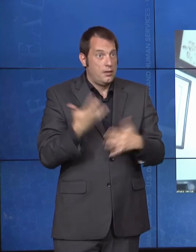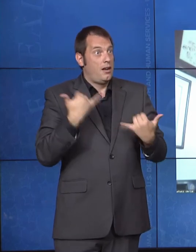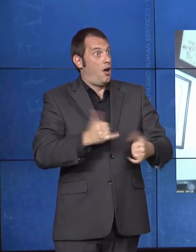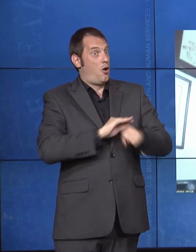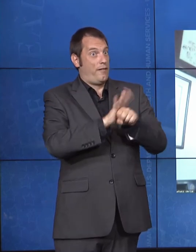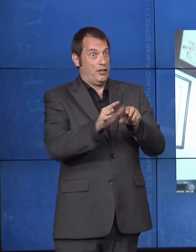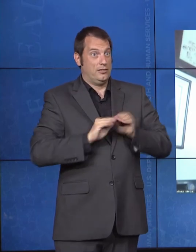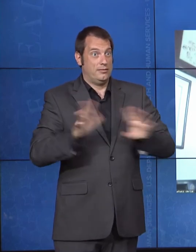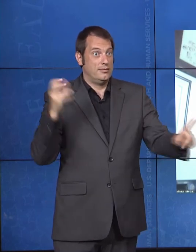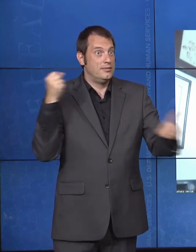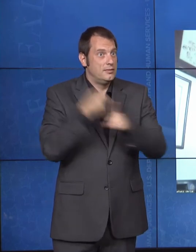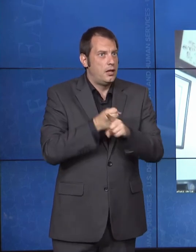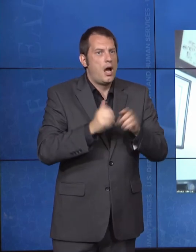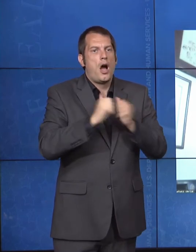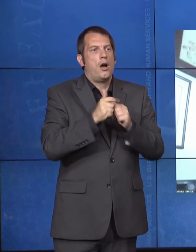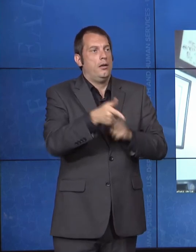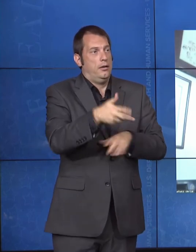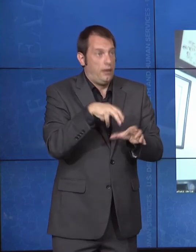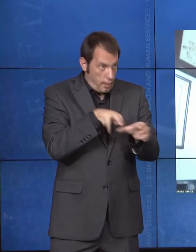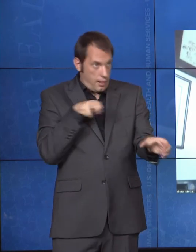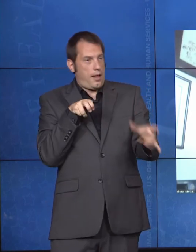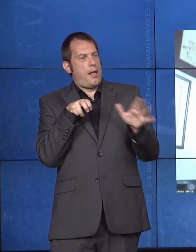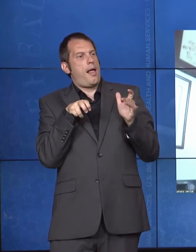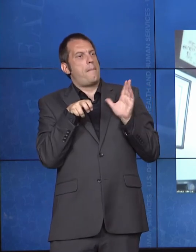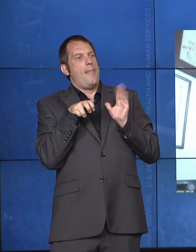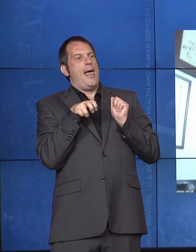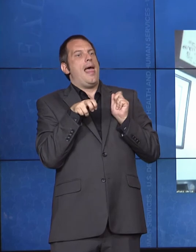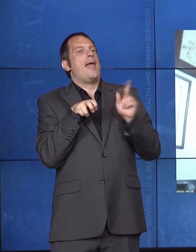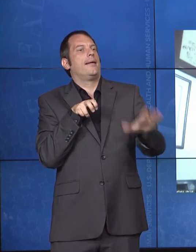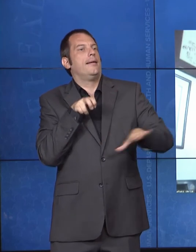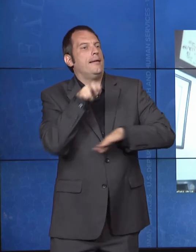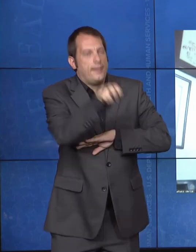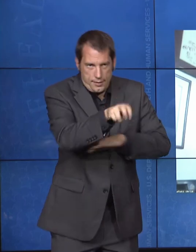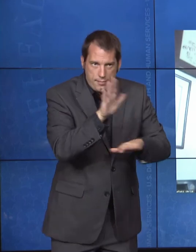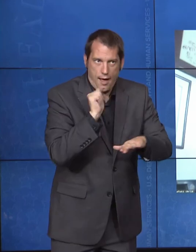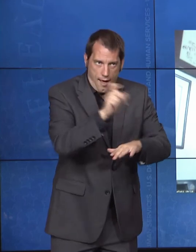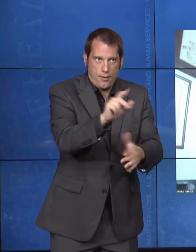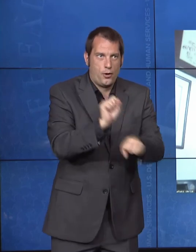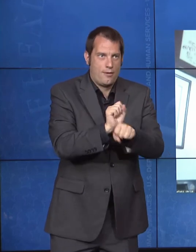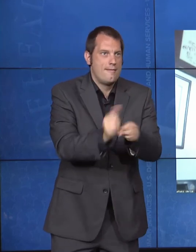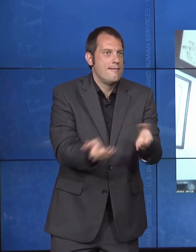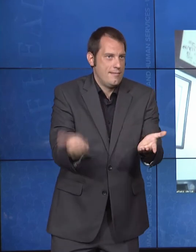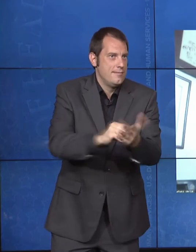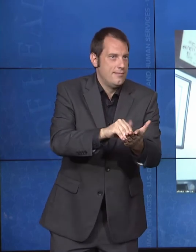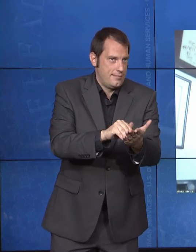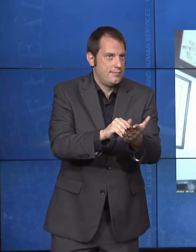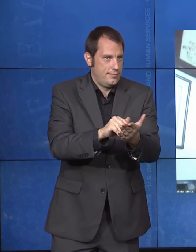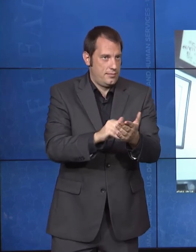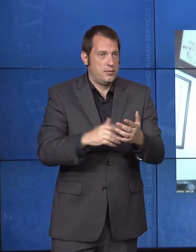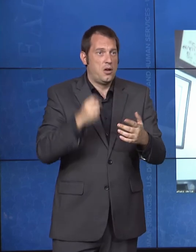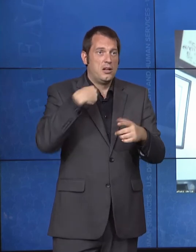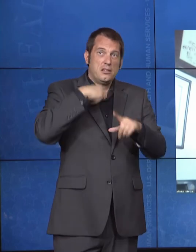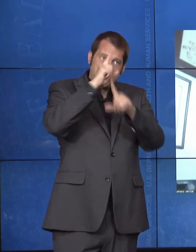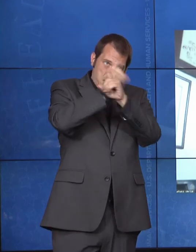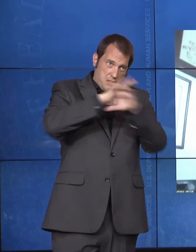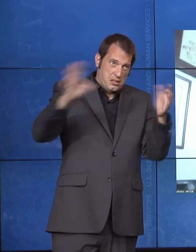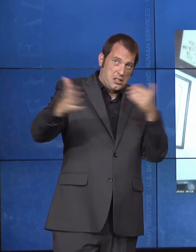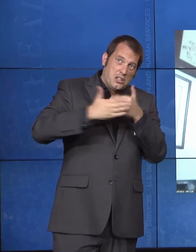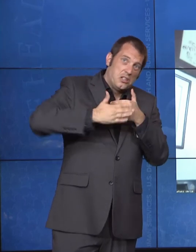to make sure that those supports exist. And I think ultimately, at the end of the day, fast forwarding 30 years, if we can continue to make great strides around employment, that's